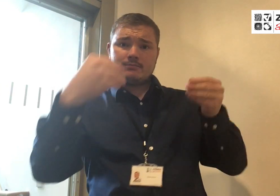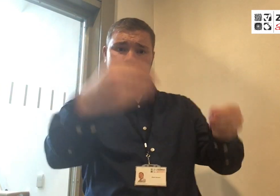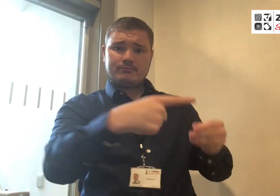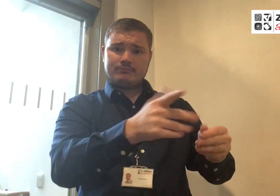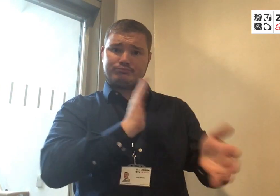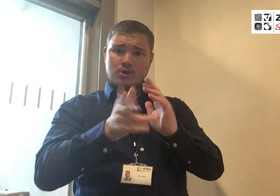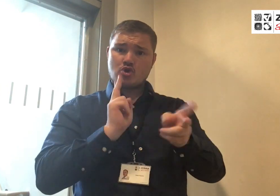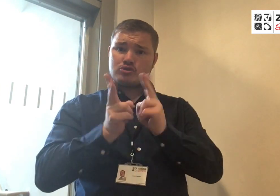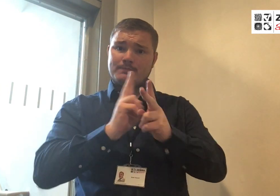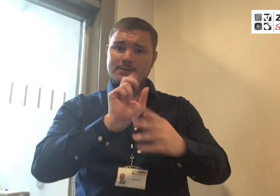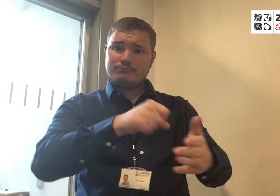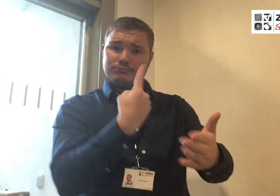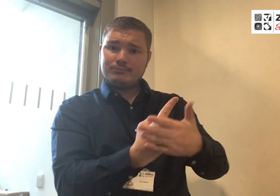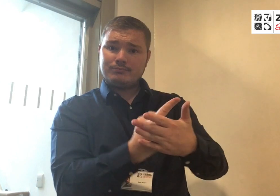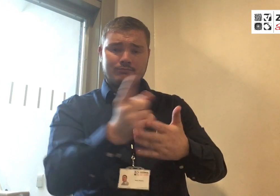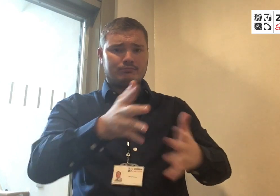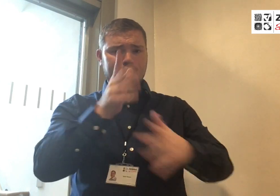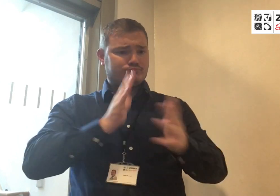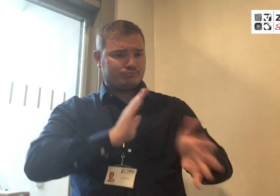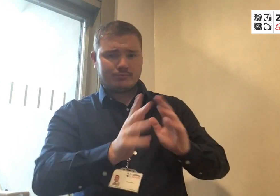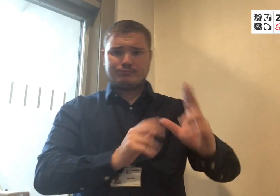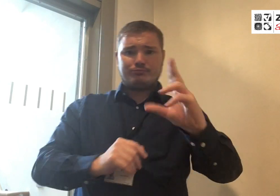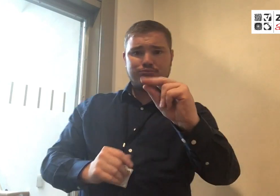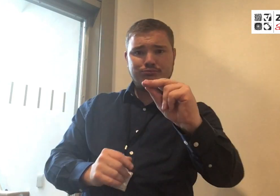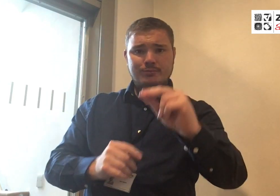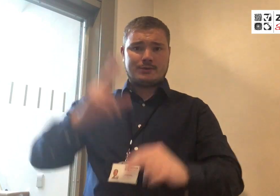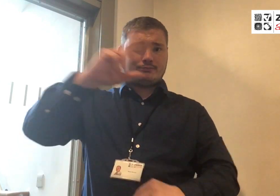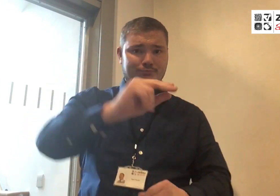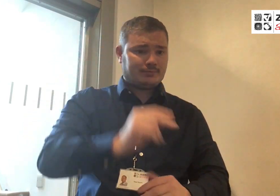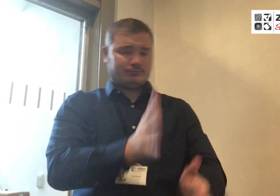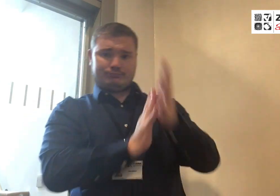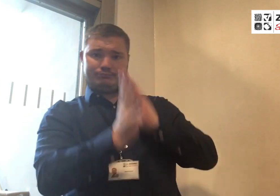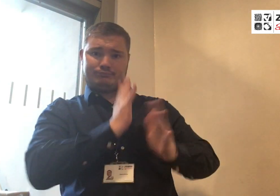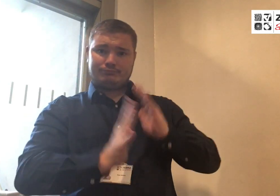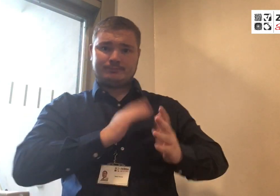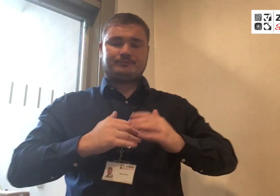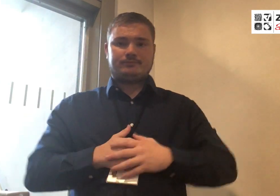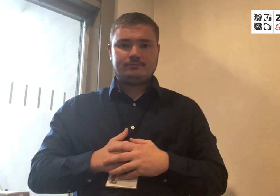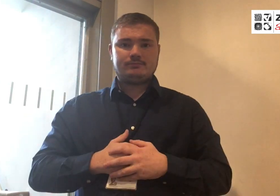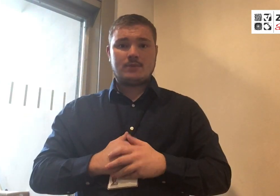by using video interpreter services which are accessed via a tablet.